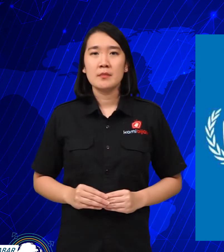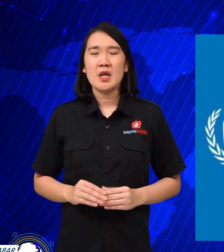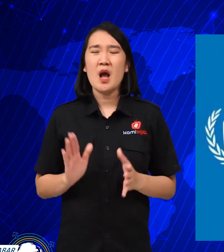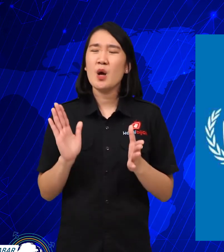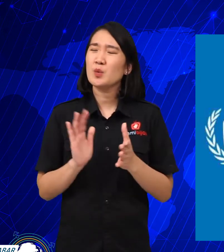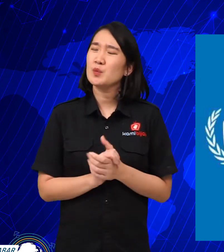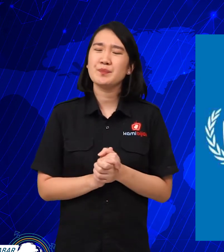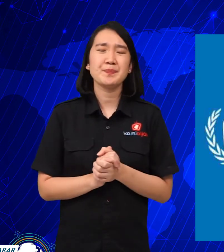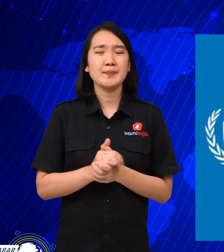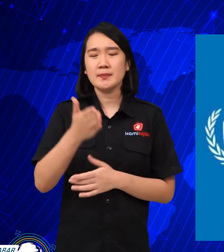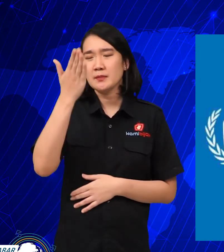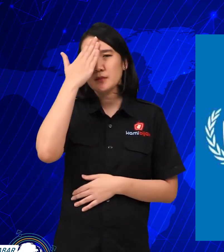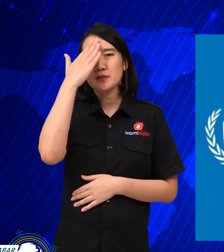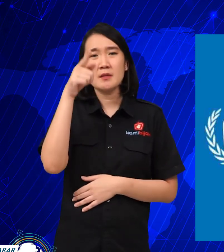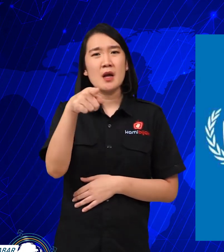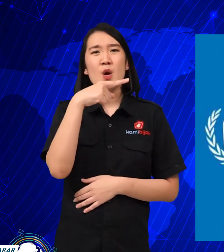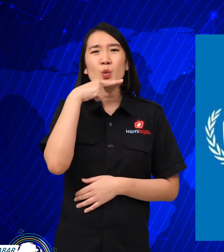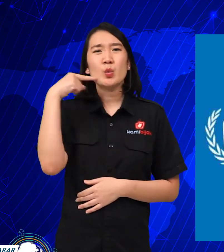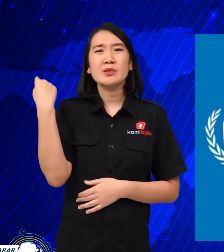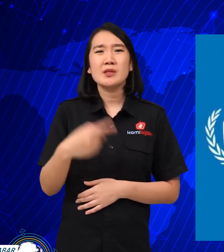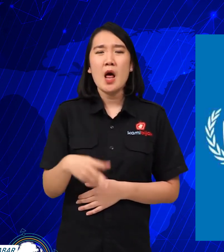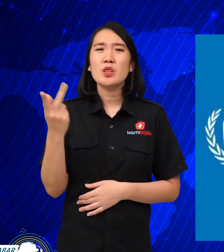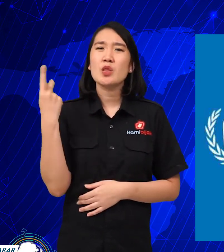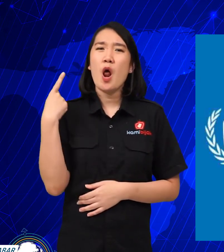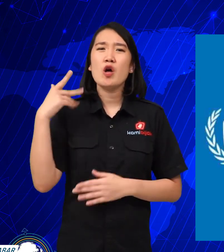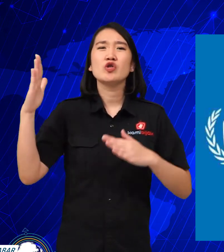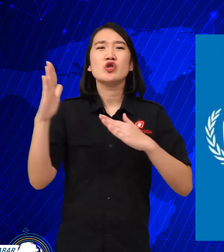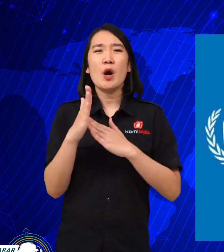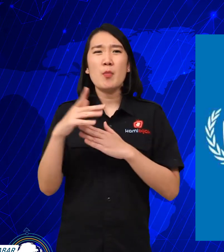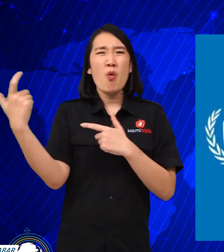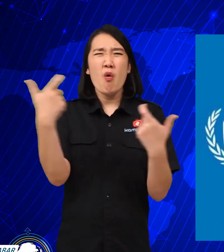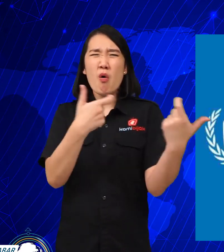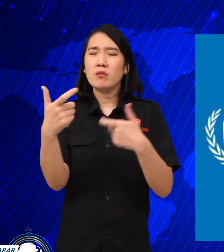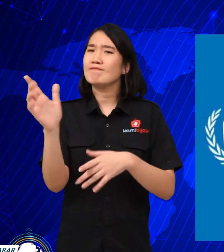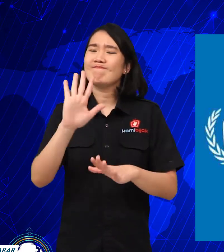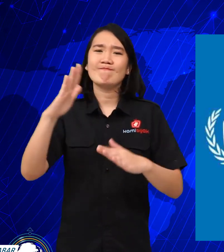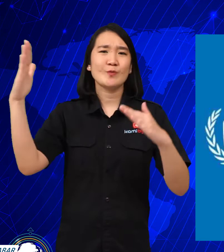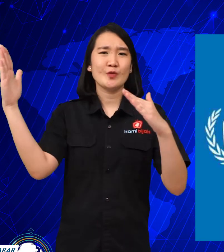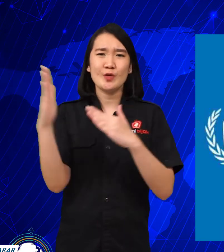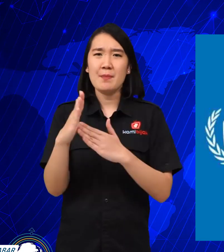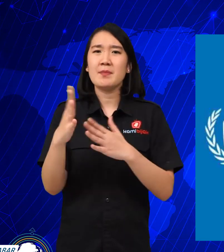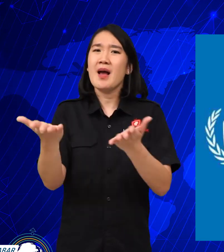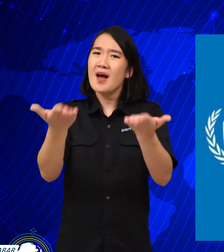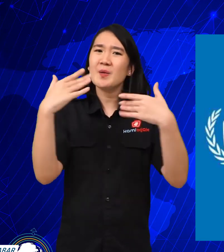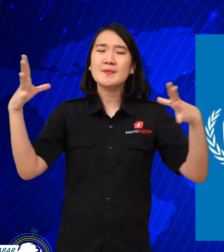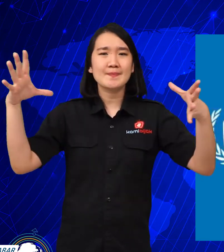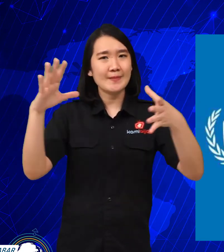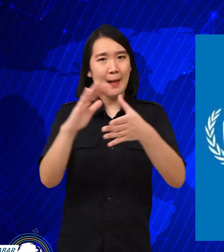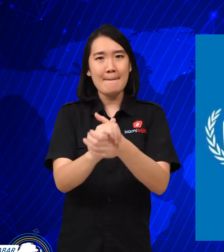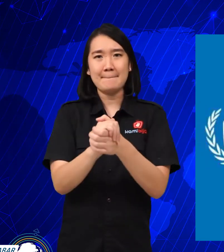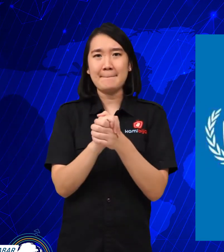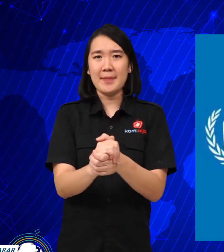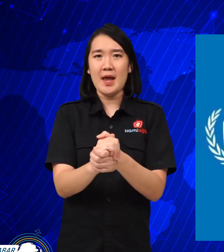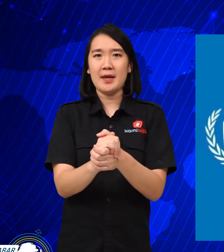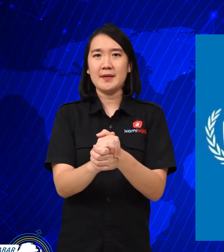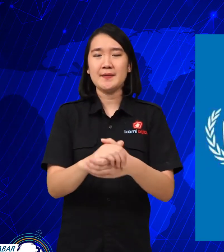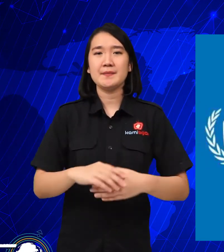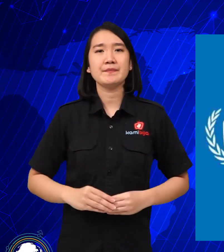Oh, please Russia stop, it must be peaceful.